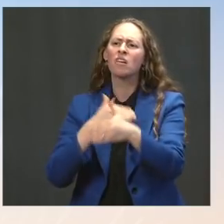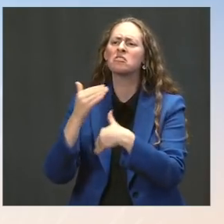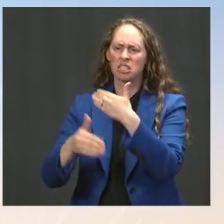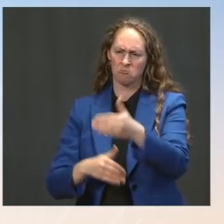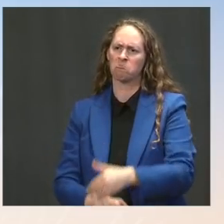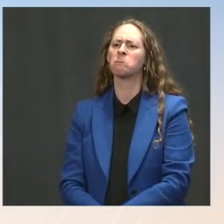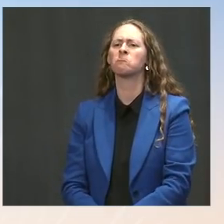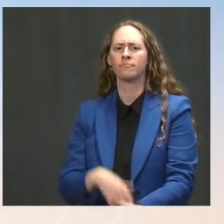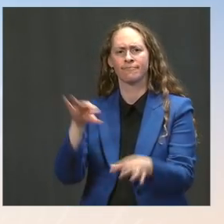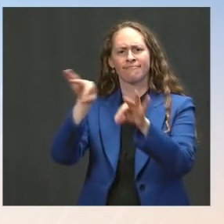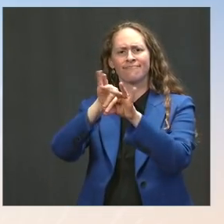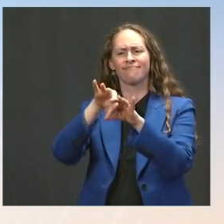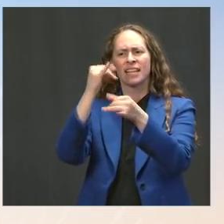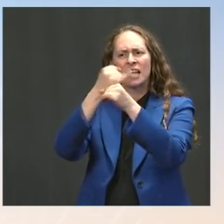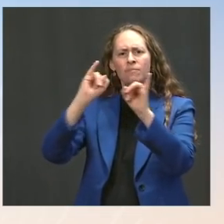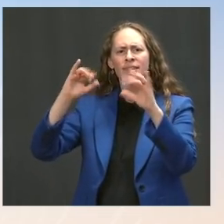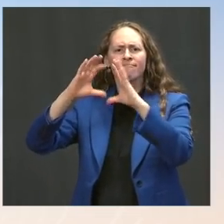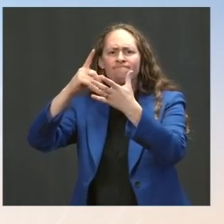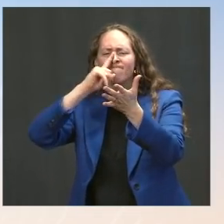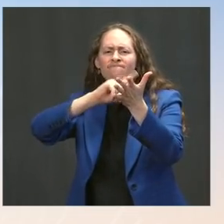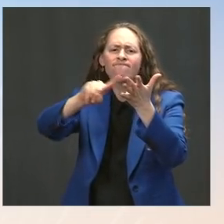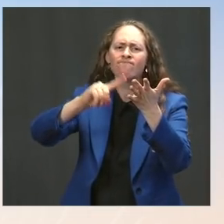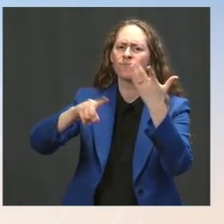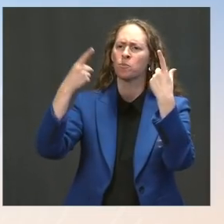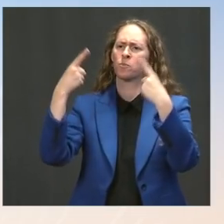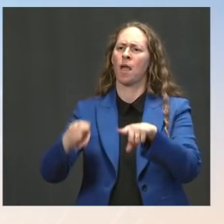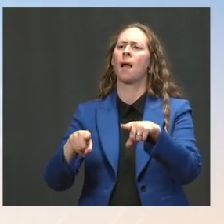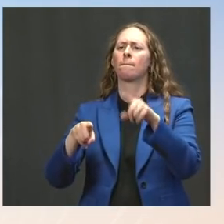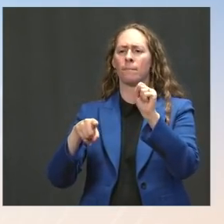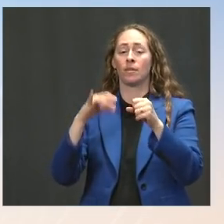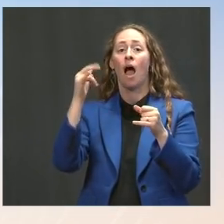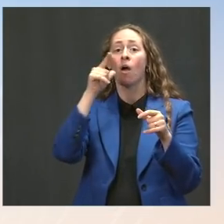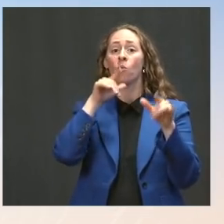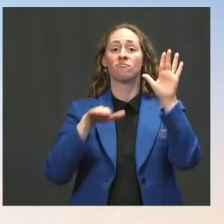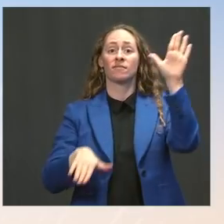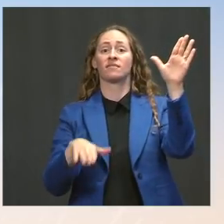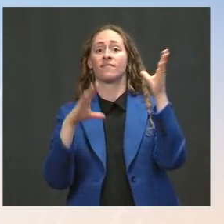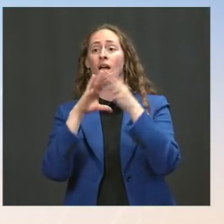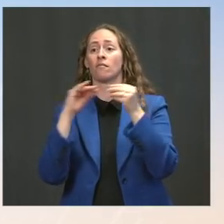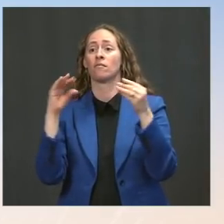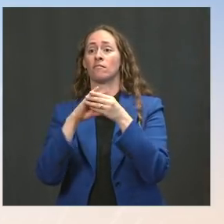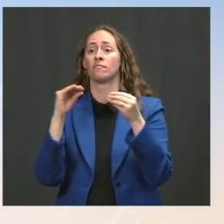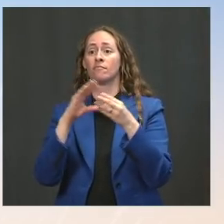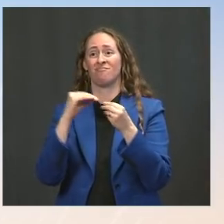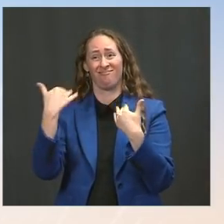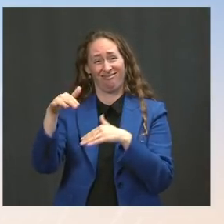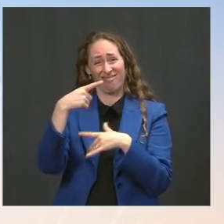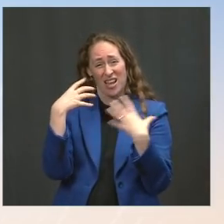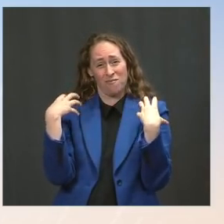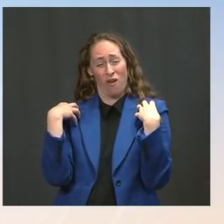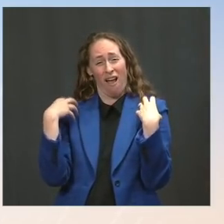And the individuals who will be testifying were brave heroes on this day -- a dark day in our democracy.